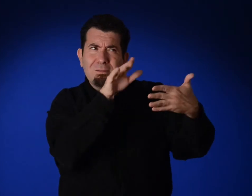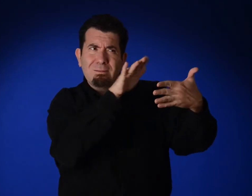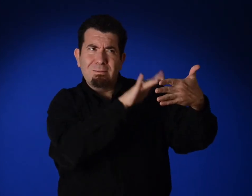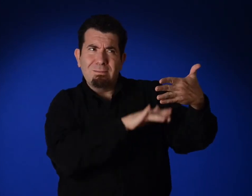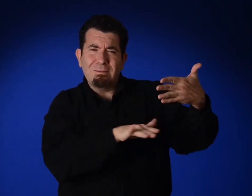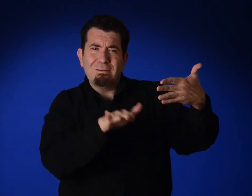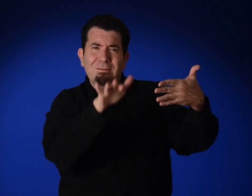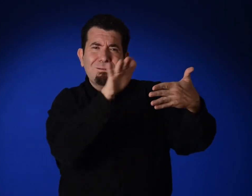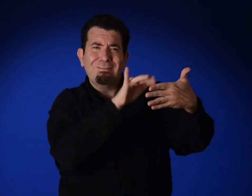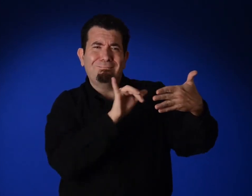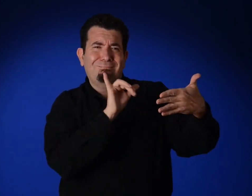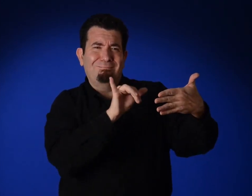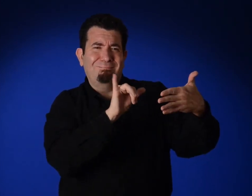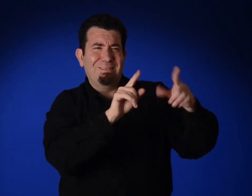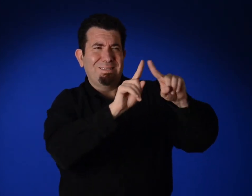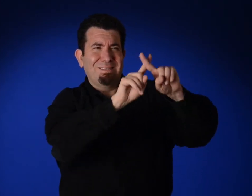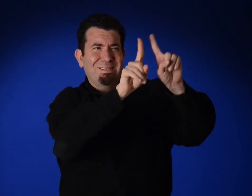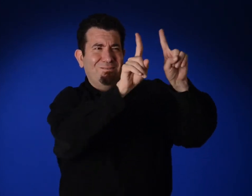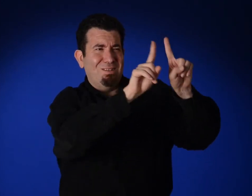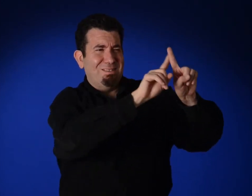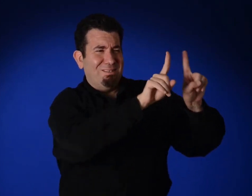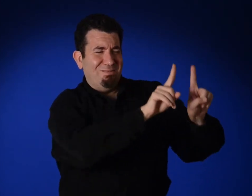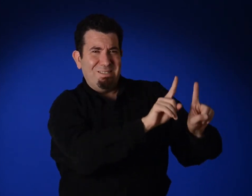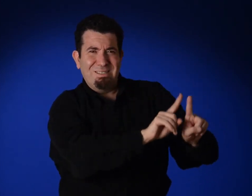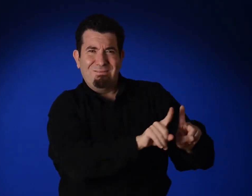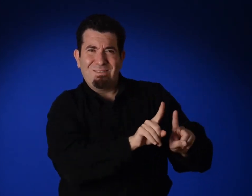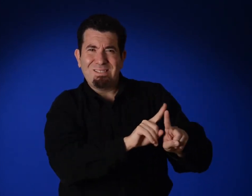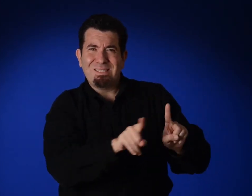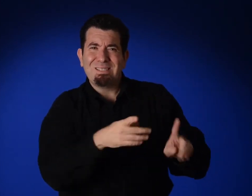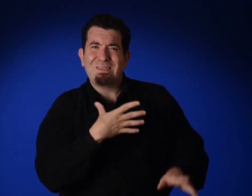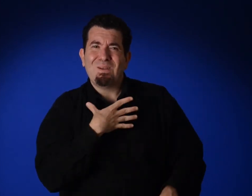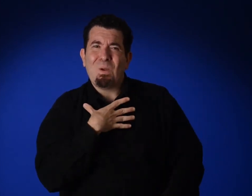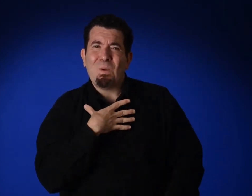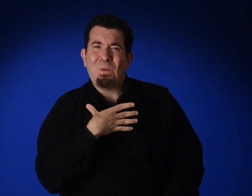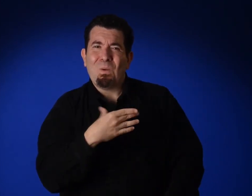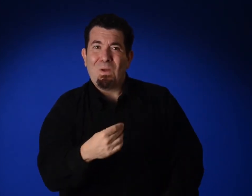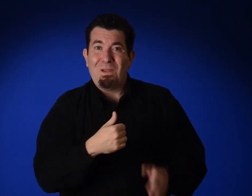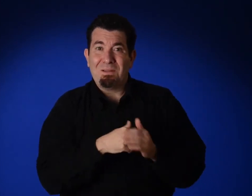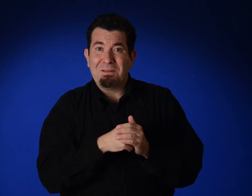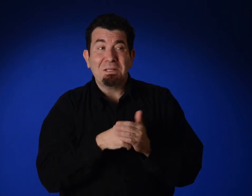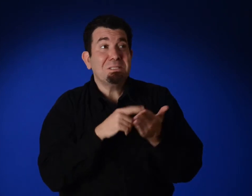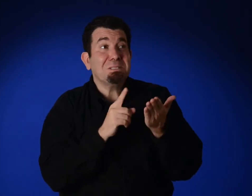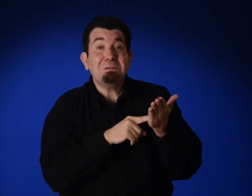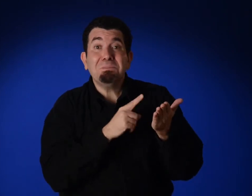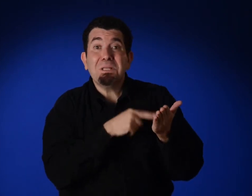But after studying the painting, you’ll see different colors of white.